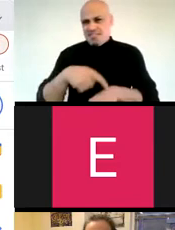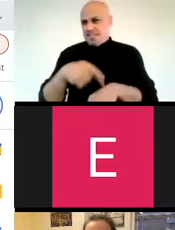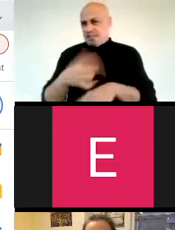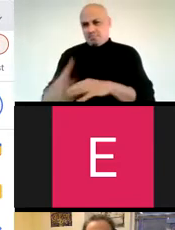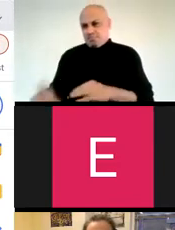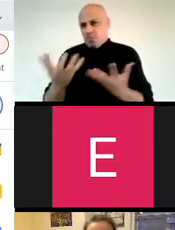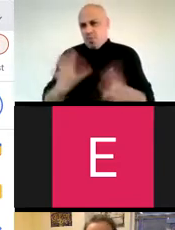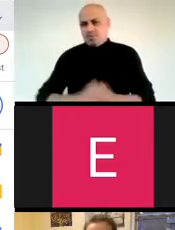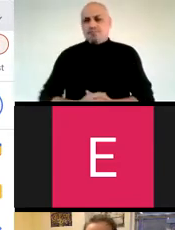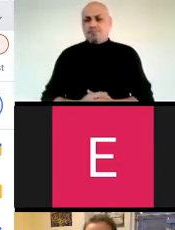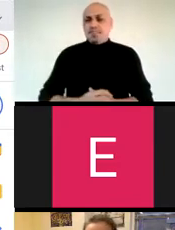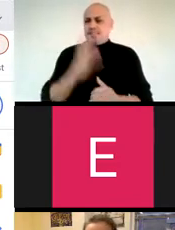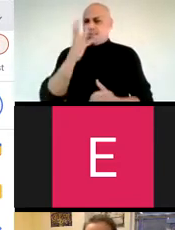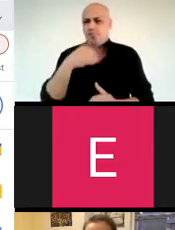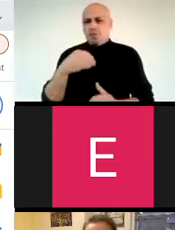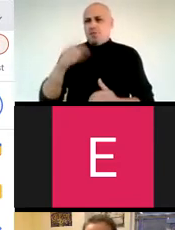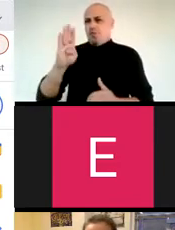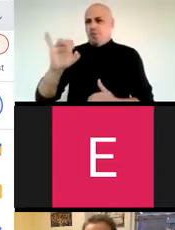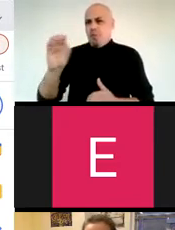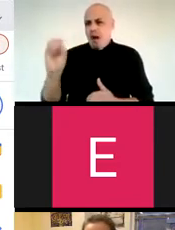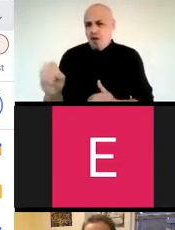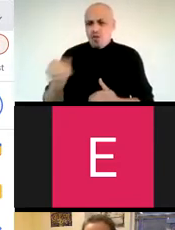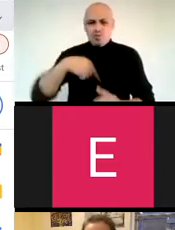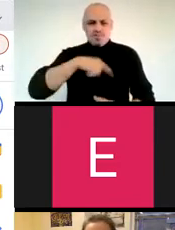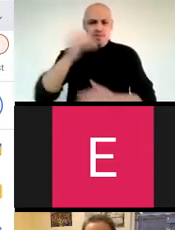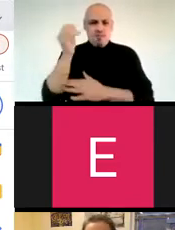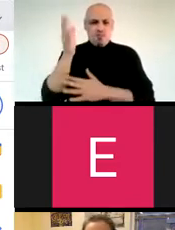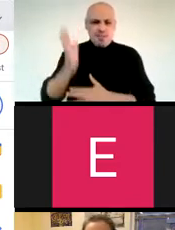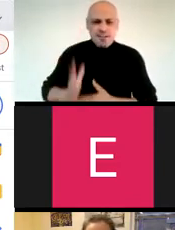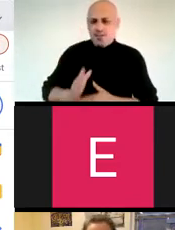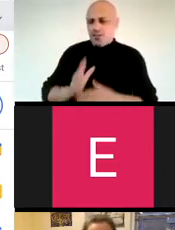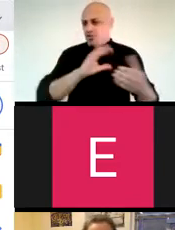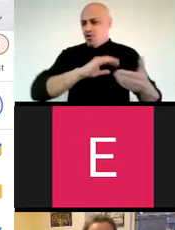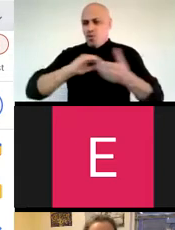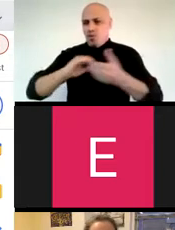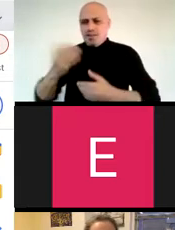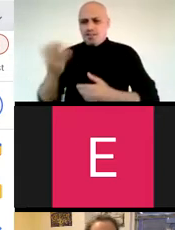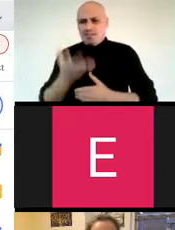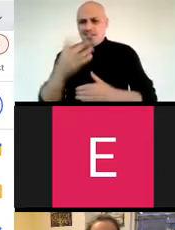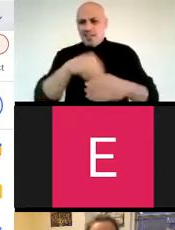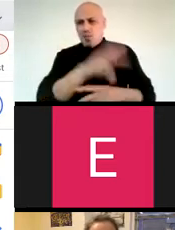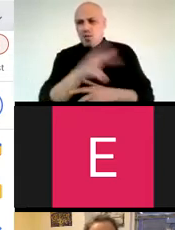you have our website and there are some beautiful bios of our presenters and organizers